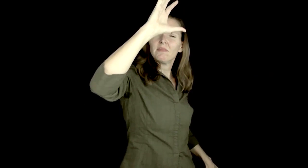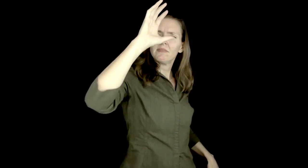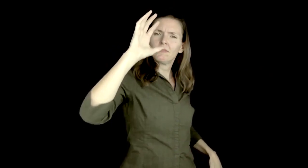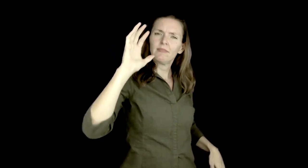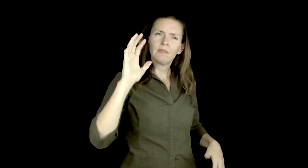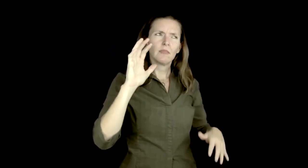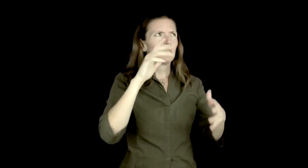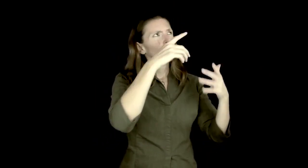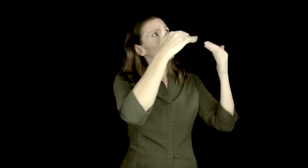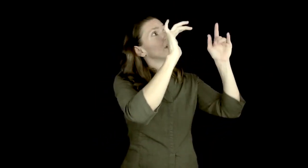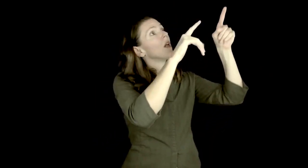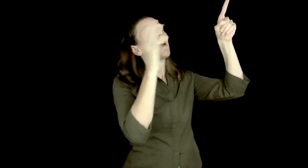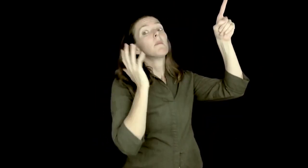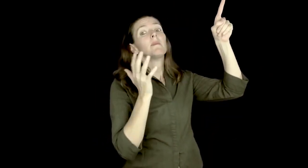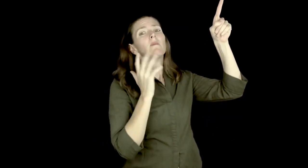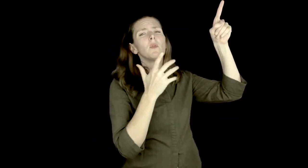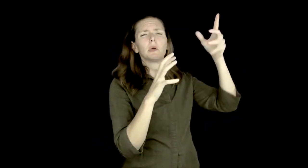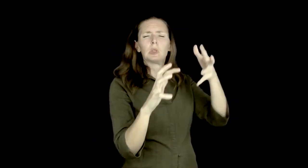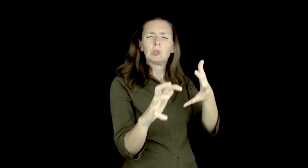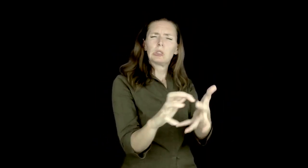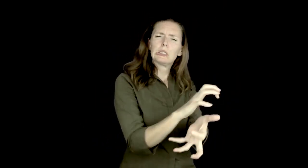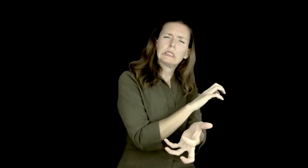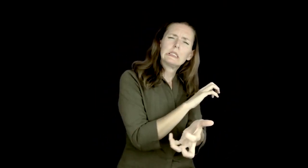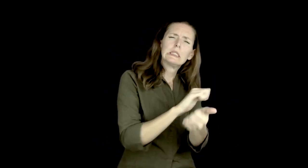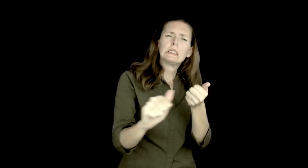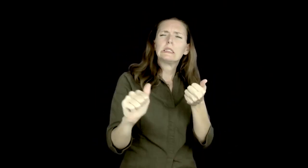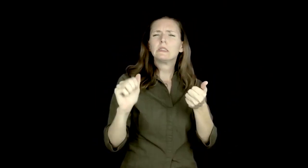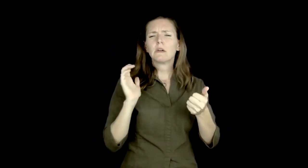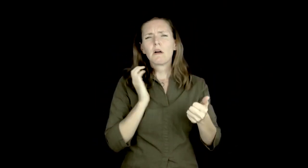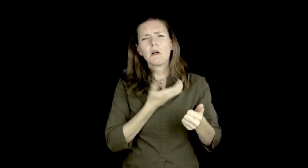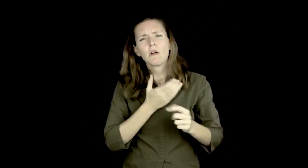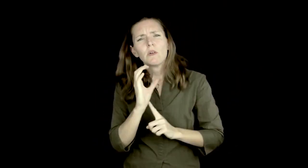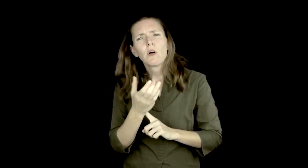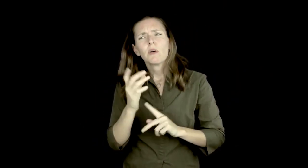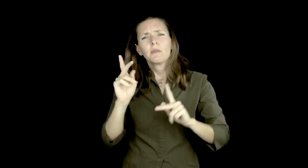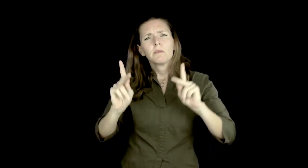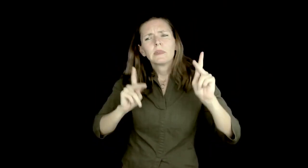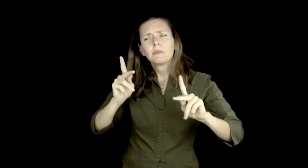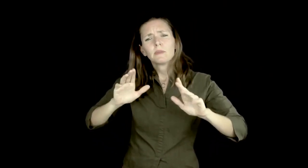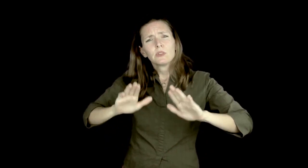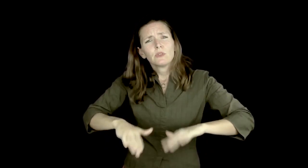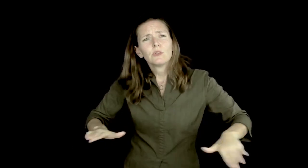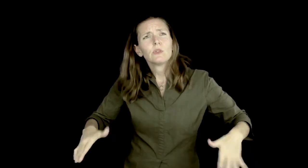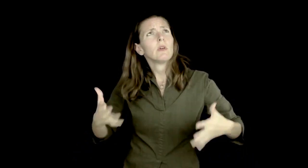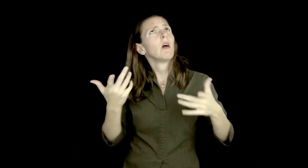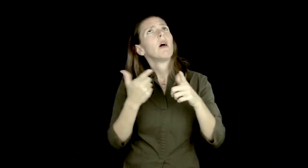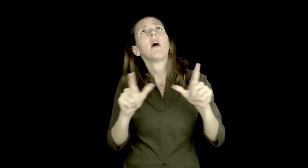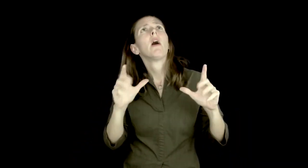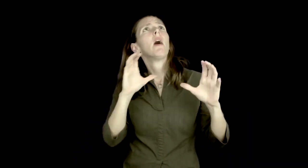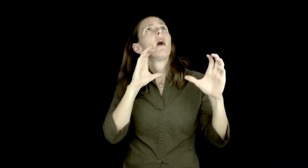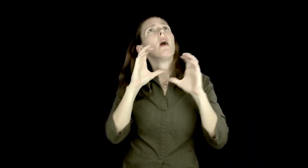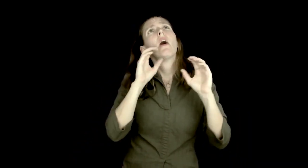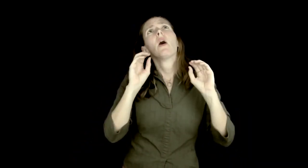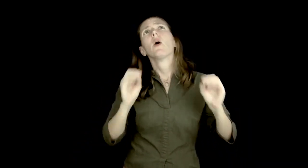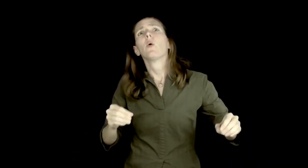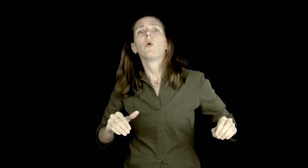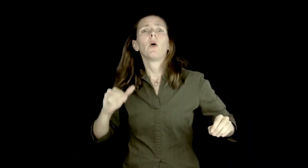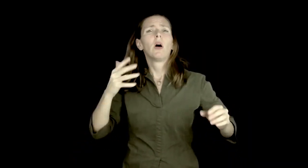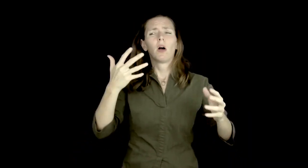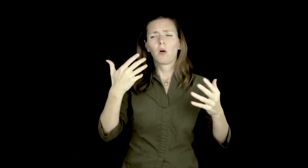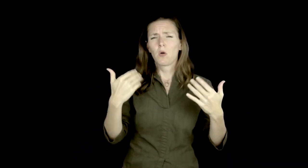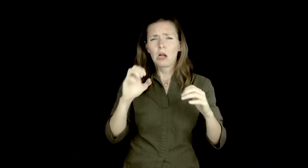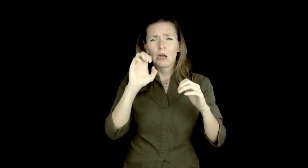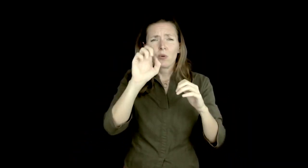Academic research has done a great deal of damage towards our culture, language and children...